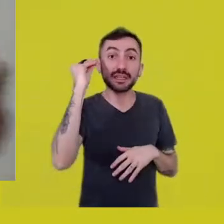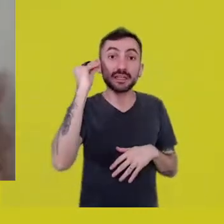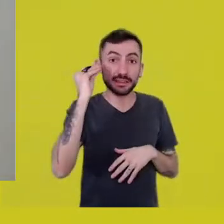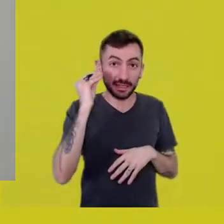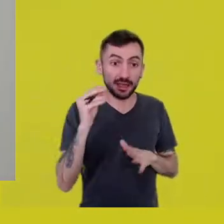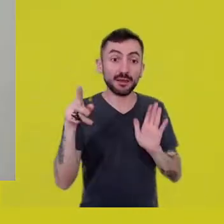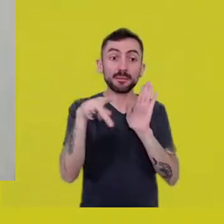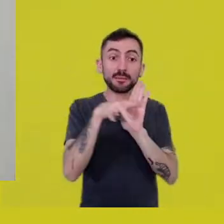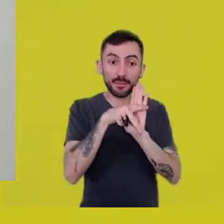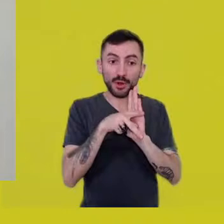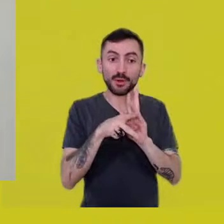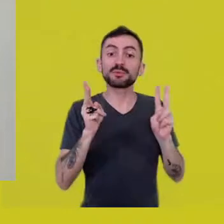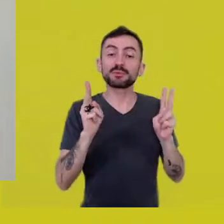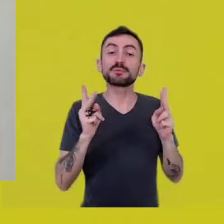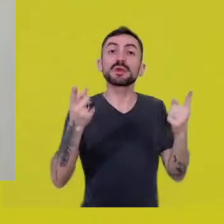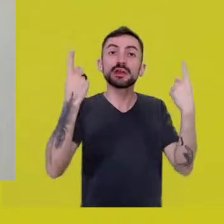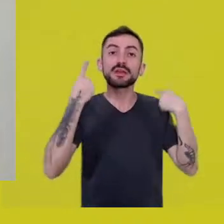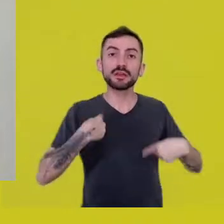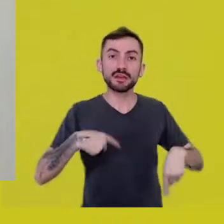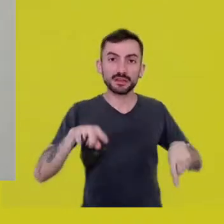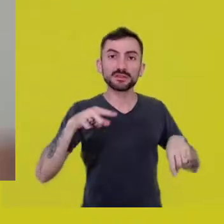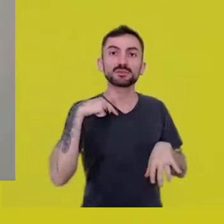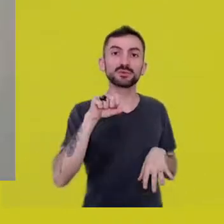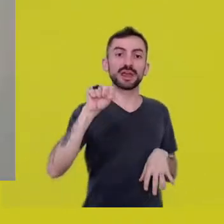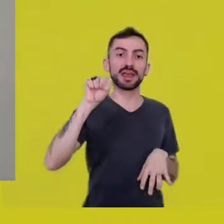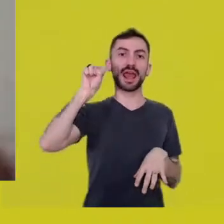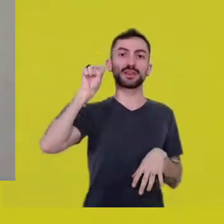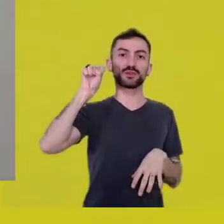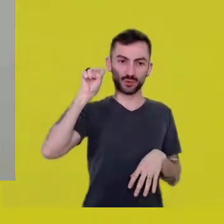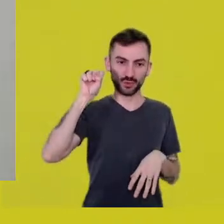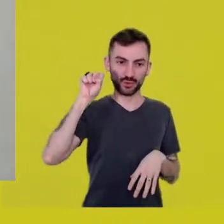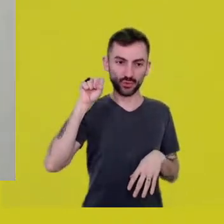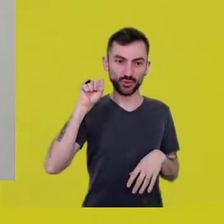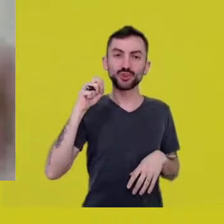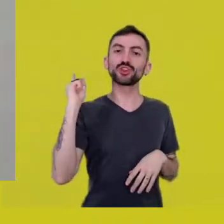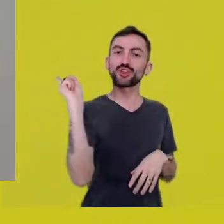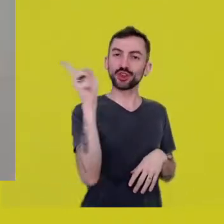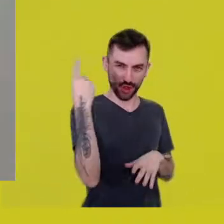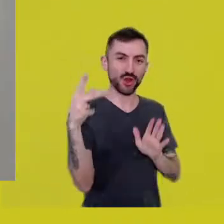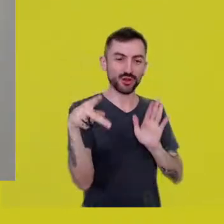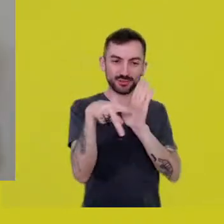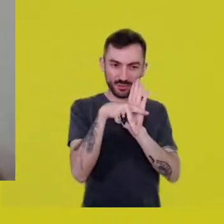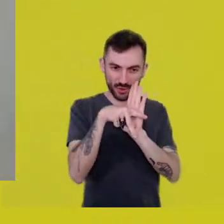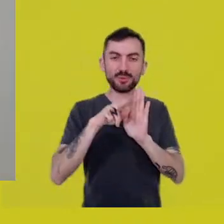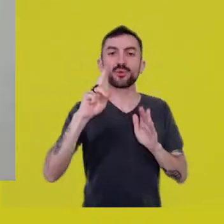like we Homo erectus do, Homo sapiens, the upright primates.